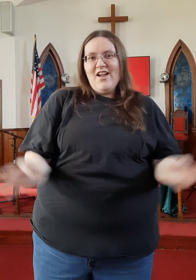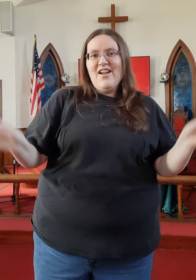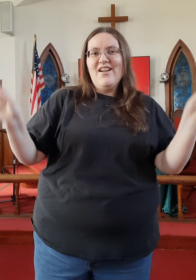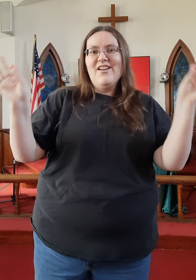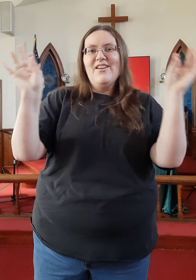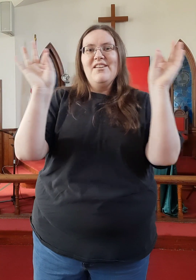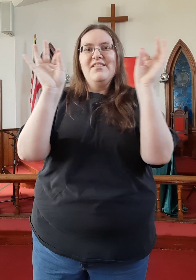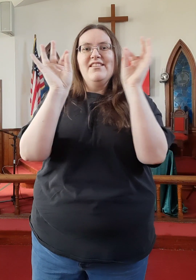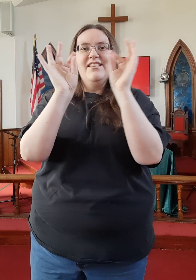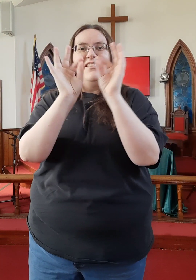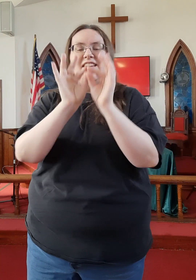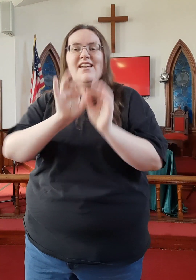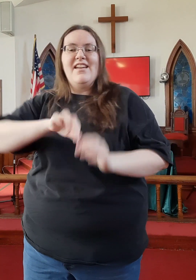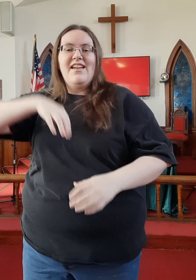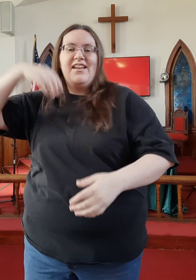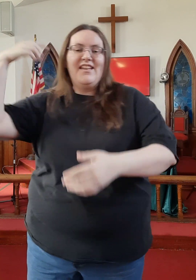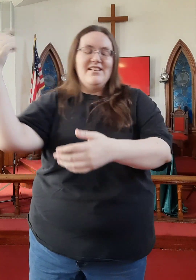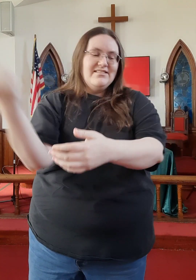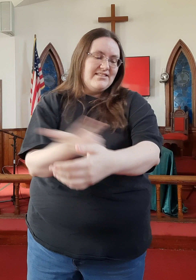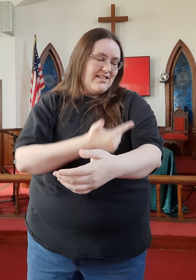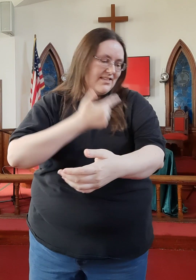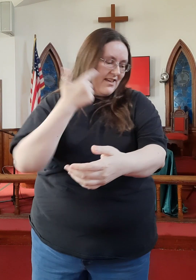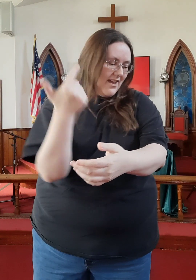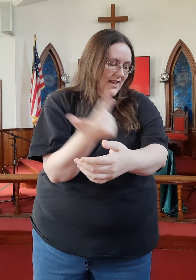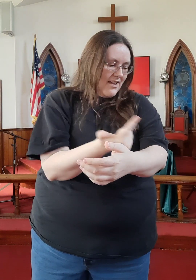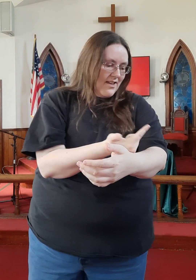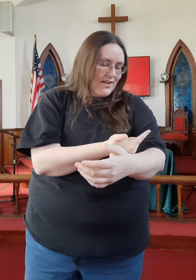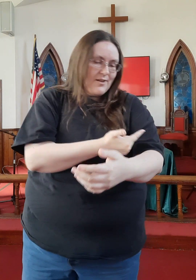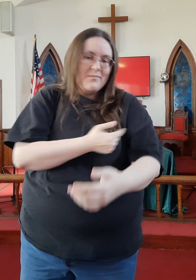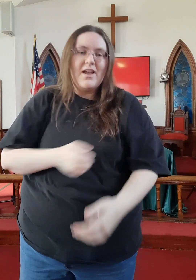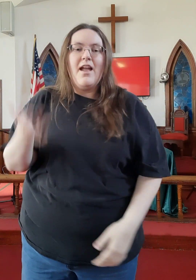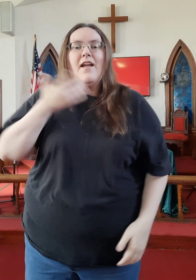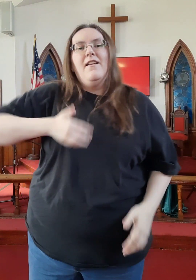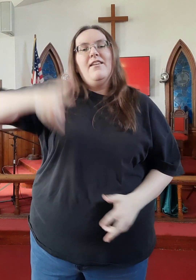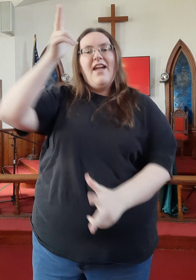Worthy is the lamb